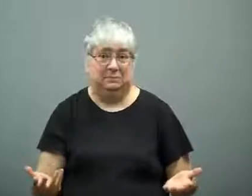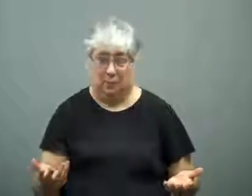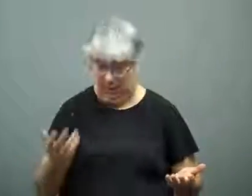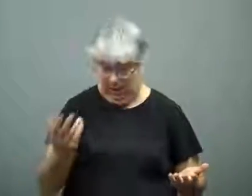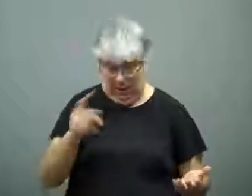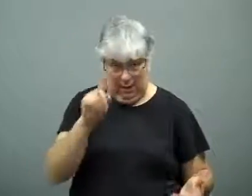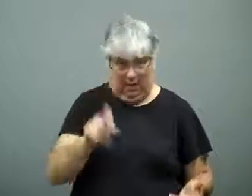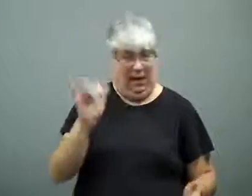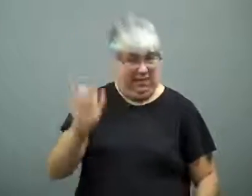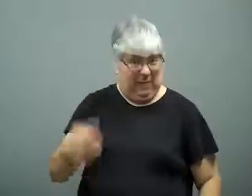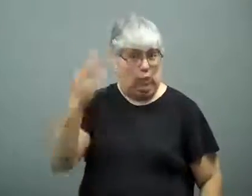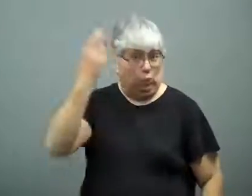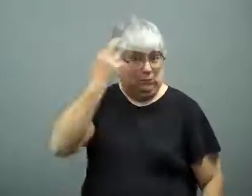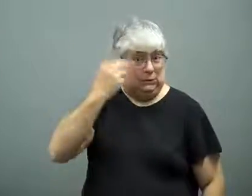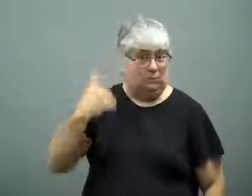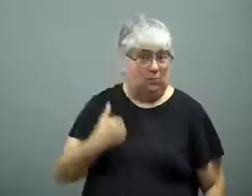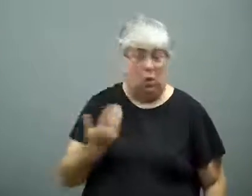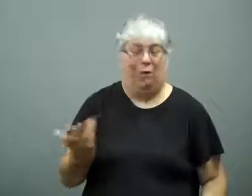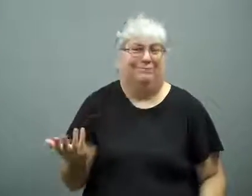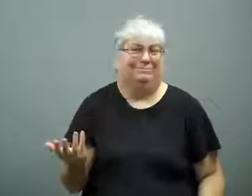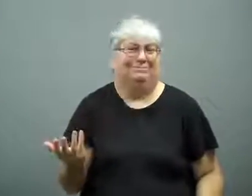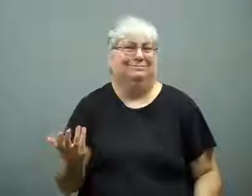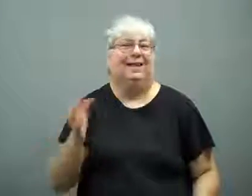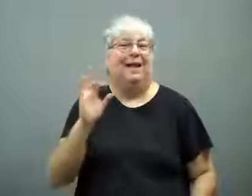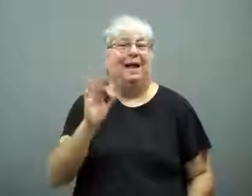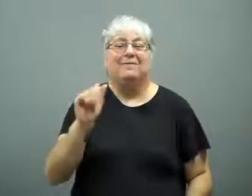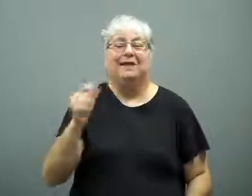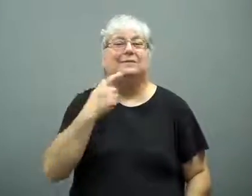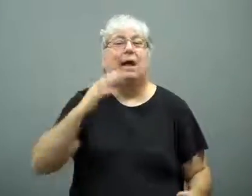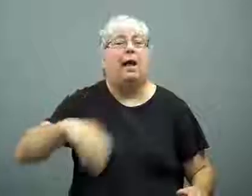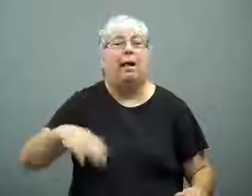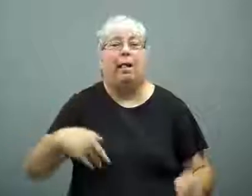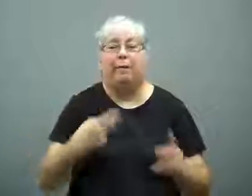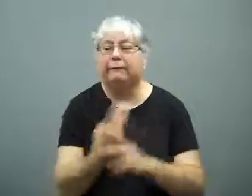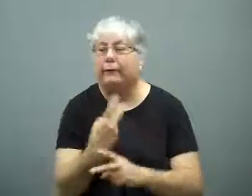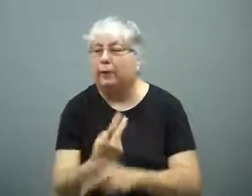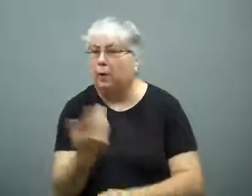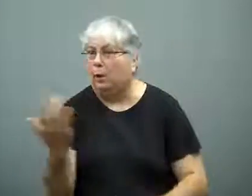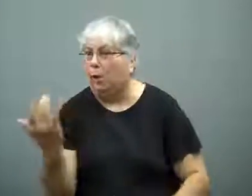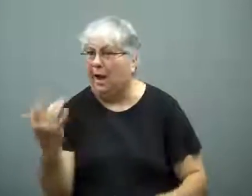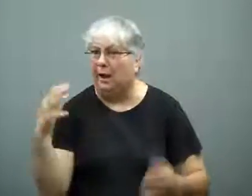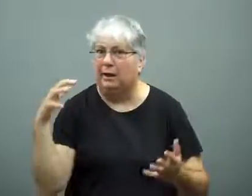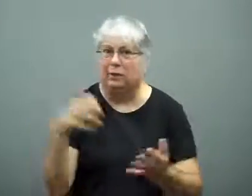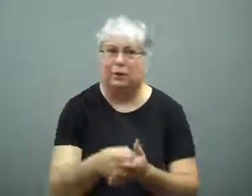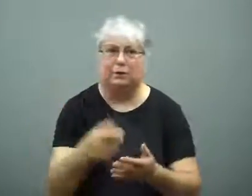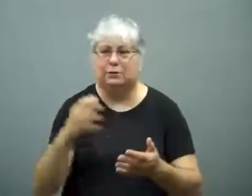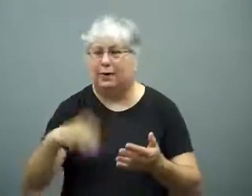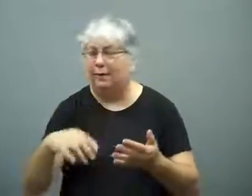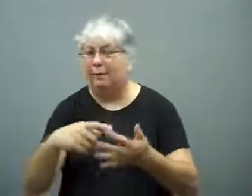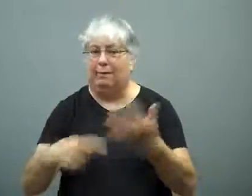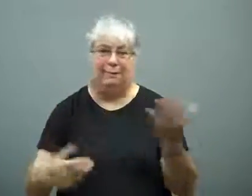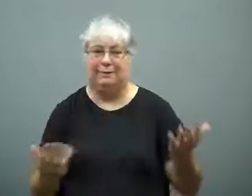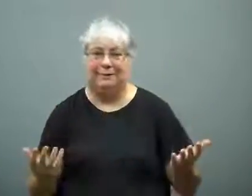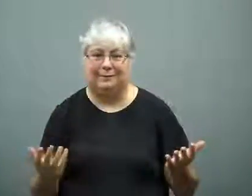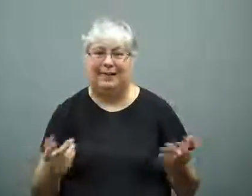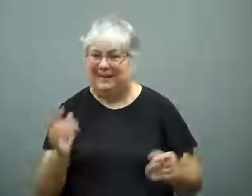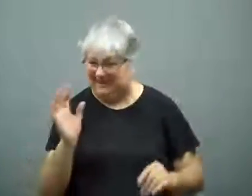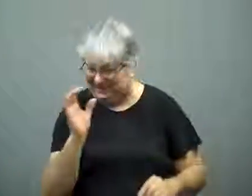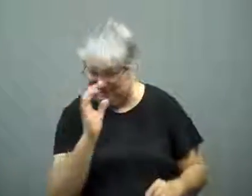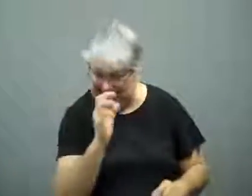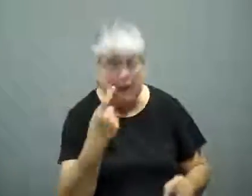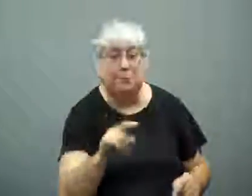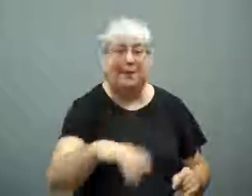The FAA hasn't determined the actual cause of the crash yet.